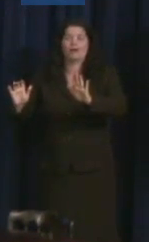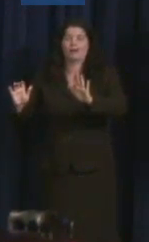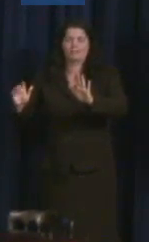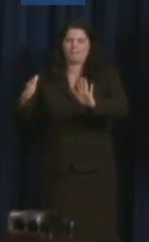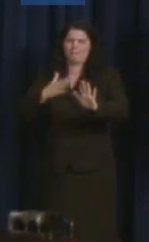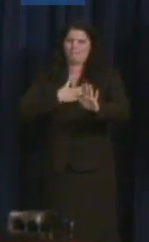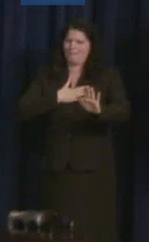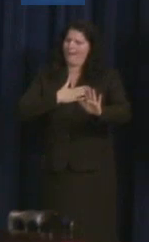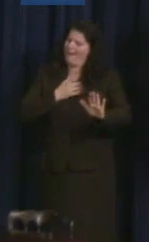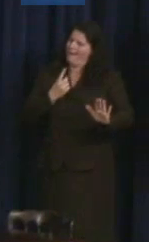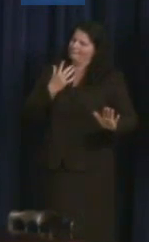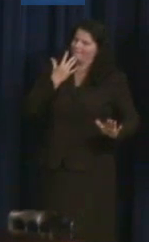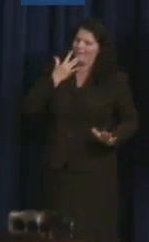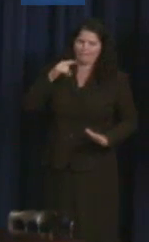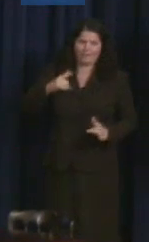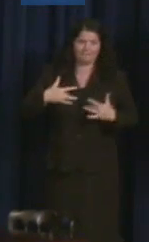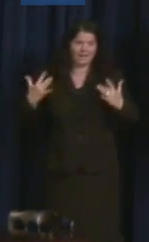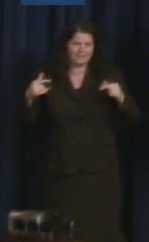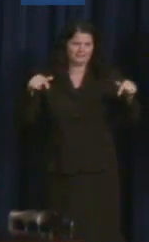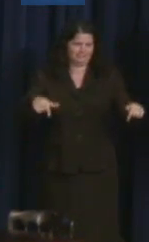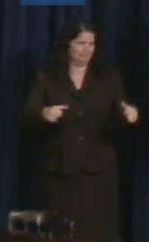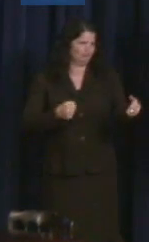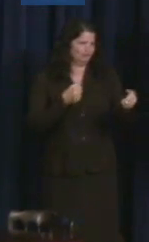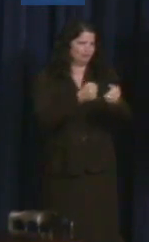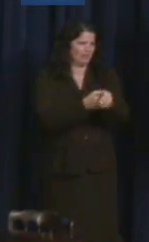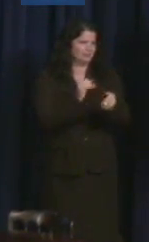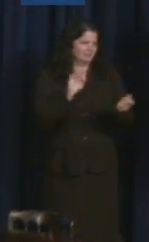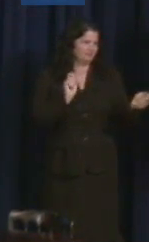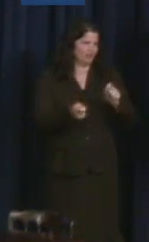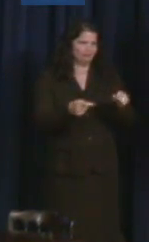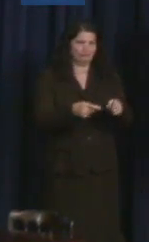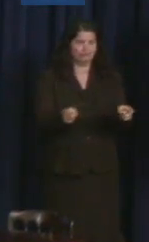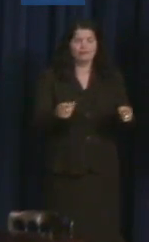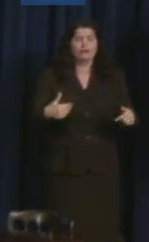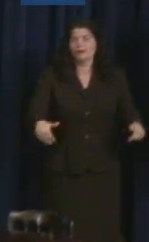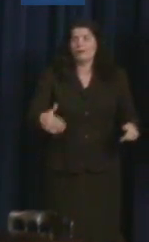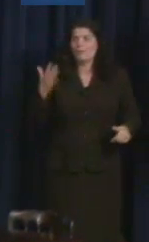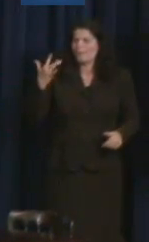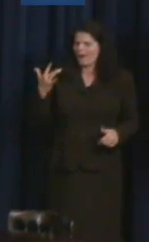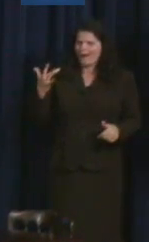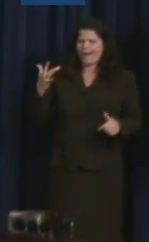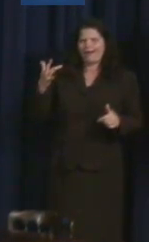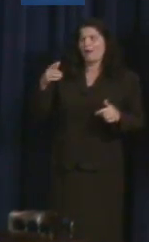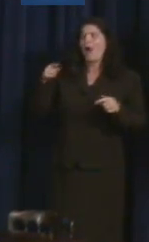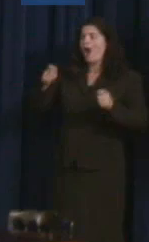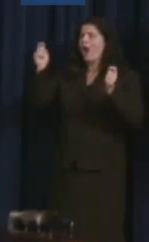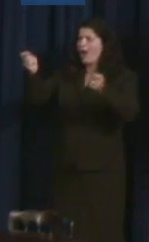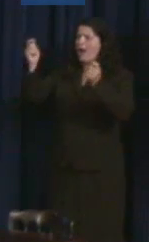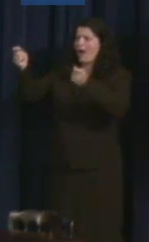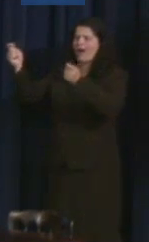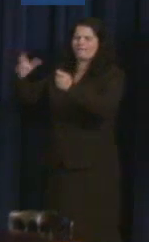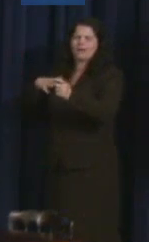And the reason why is because it gives us a chance to put the spotlight on ordinary people across our